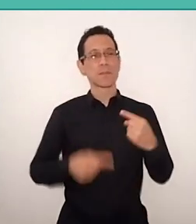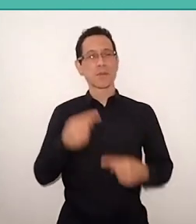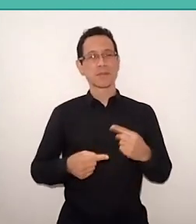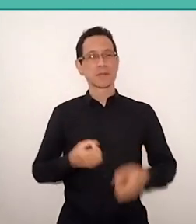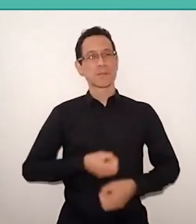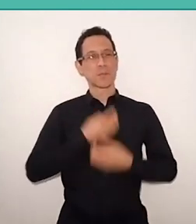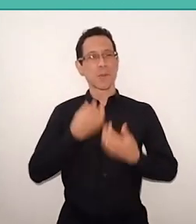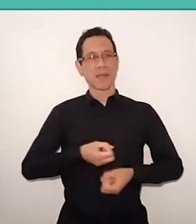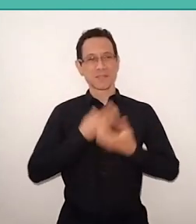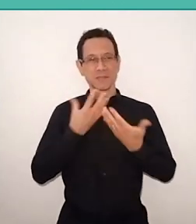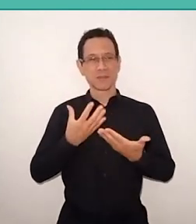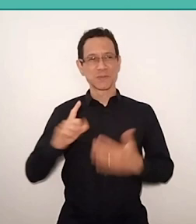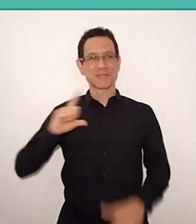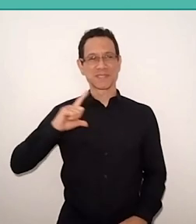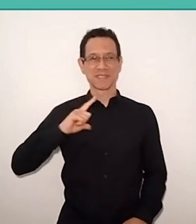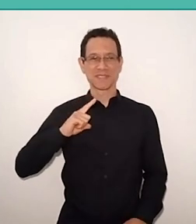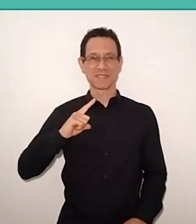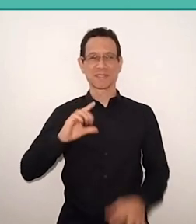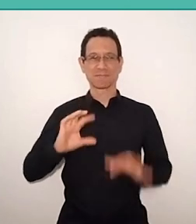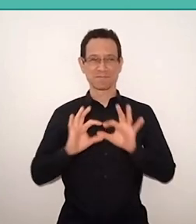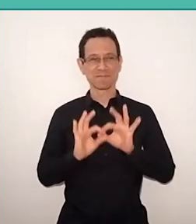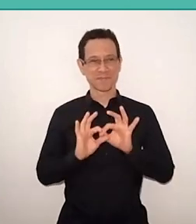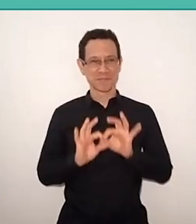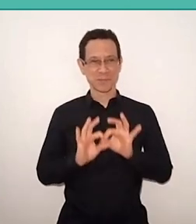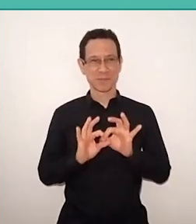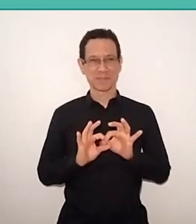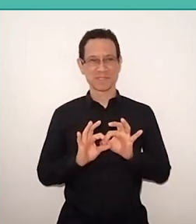that are always there together. What a beautiful table!